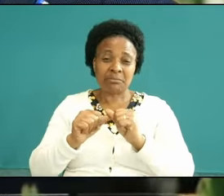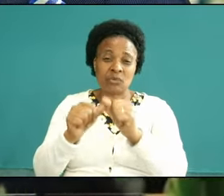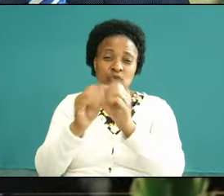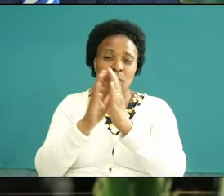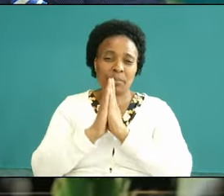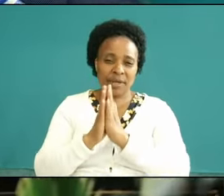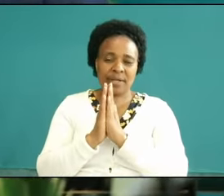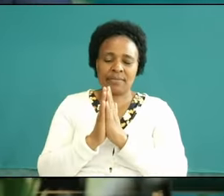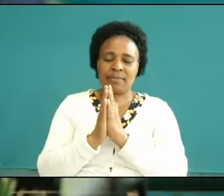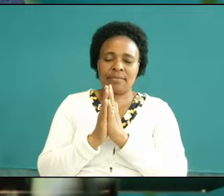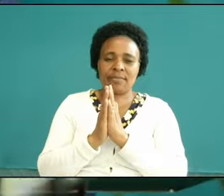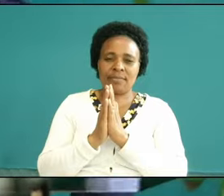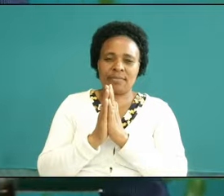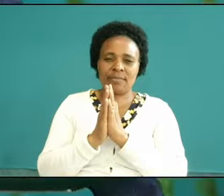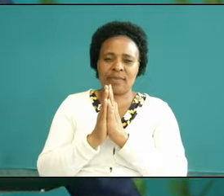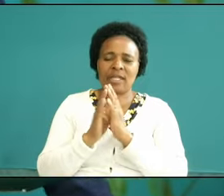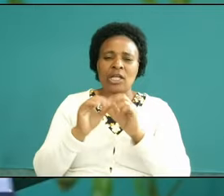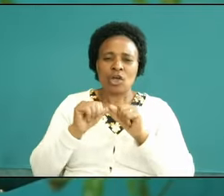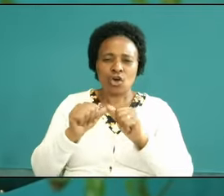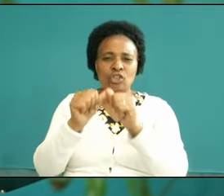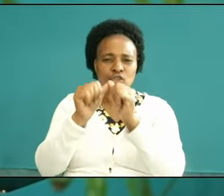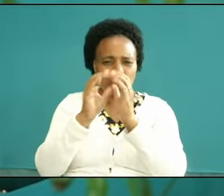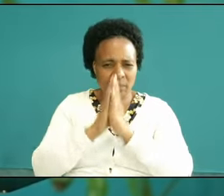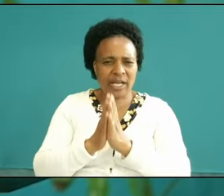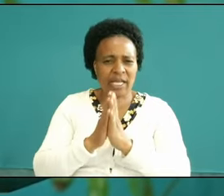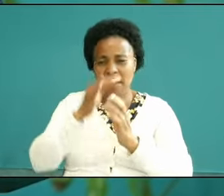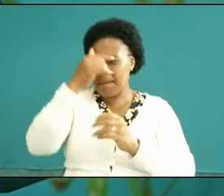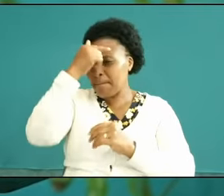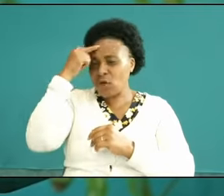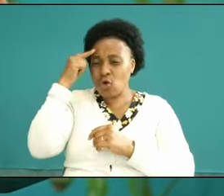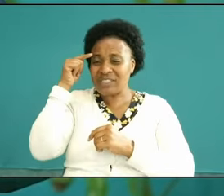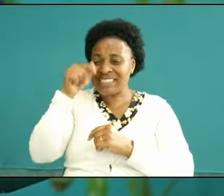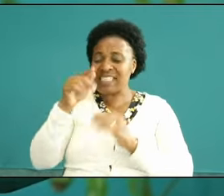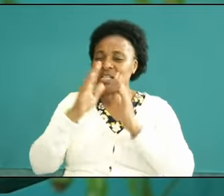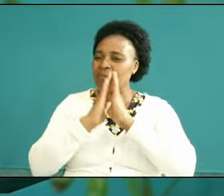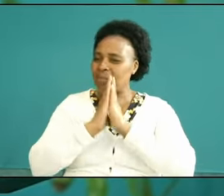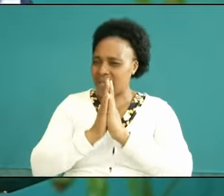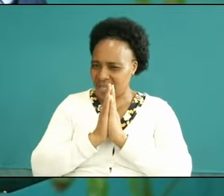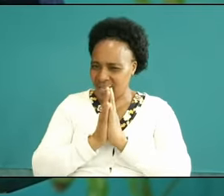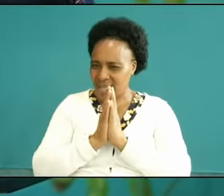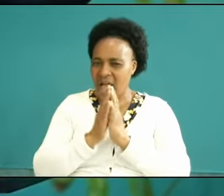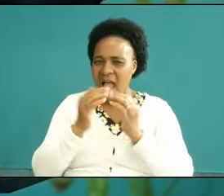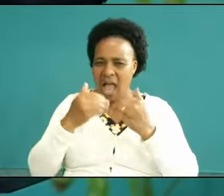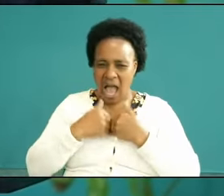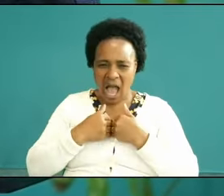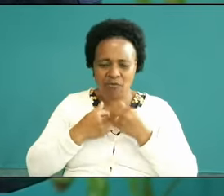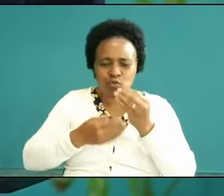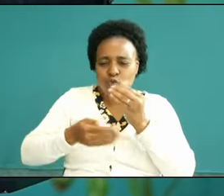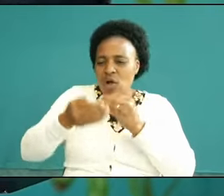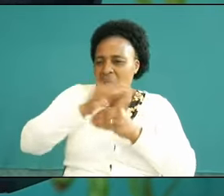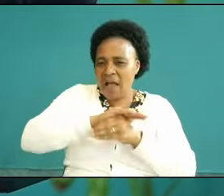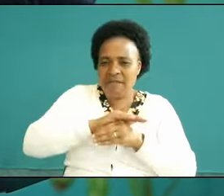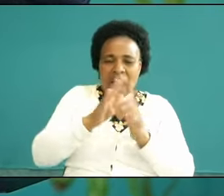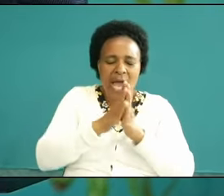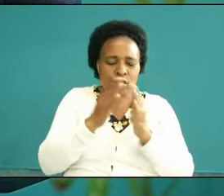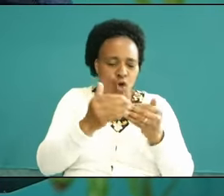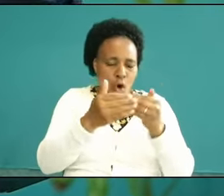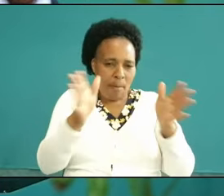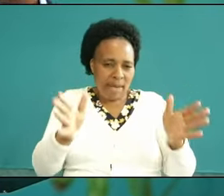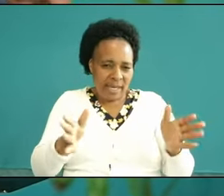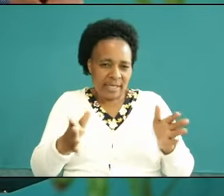praying begin praying because the prayer has the power to open the eye of the heart is somebody